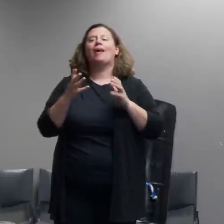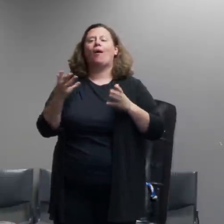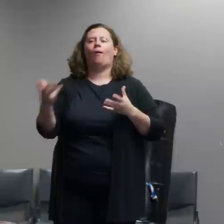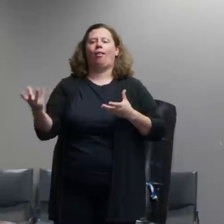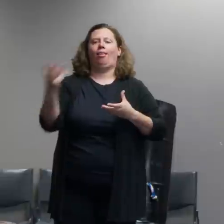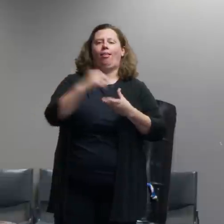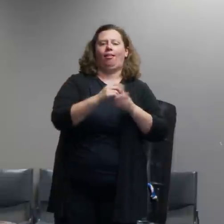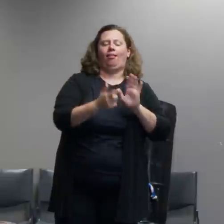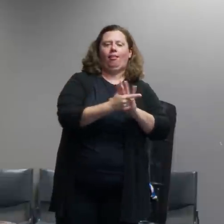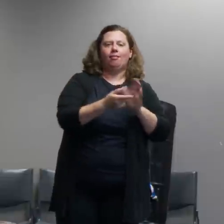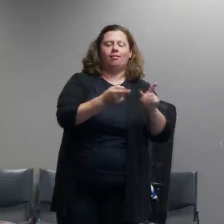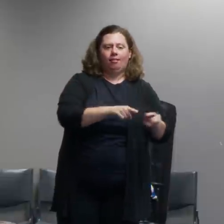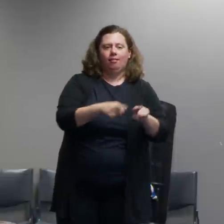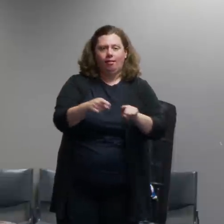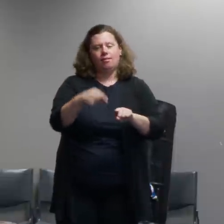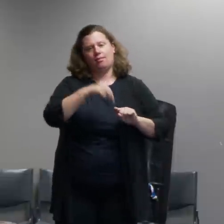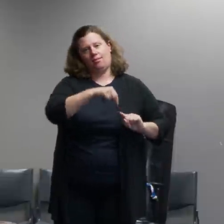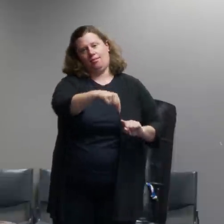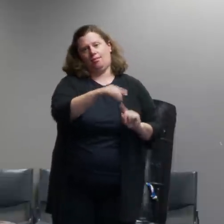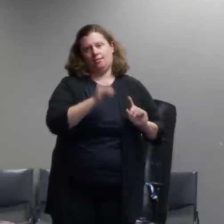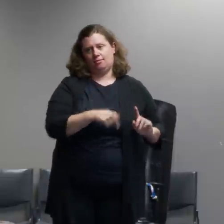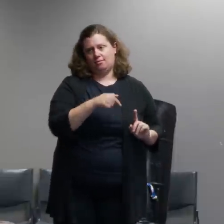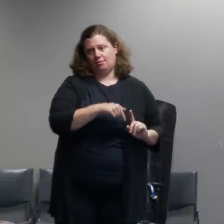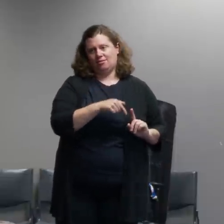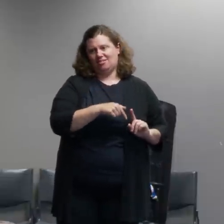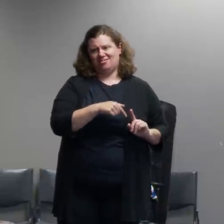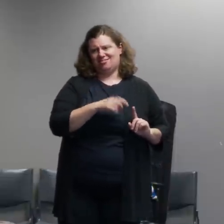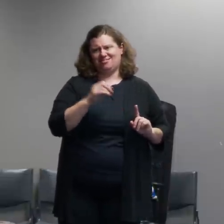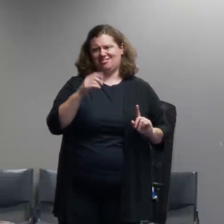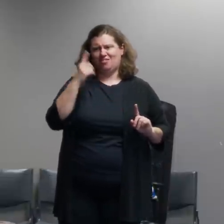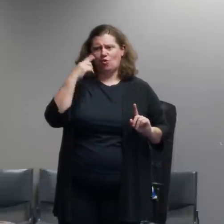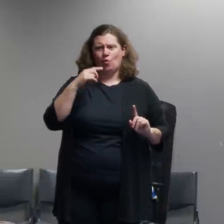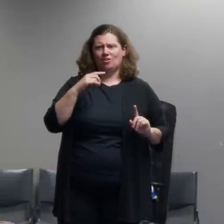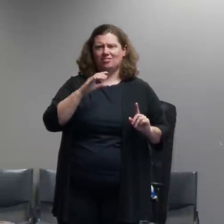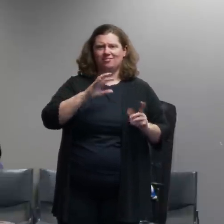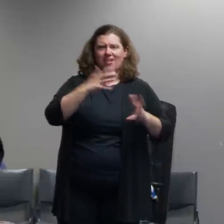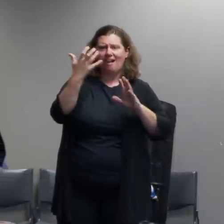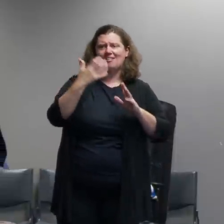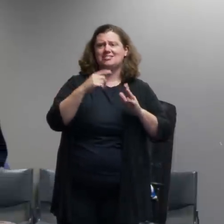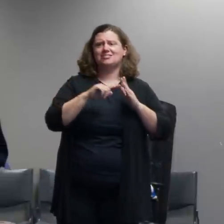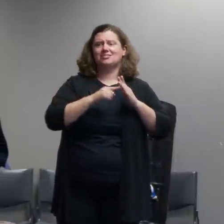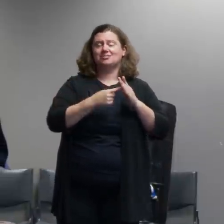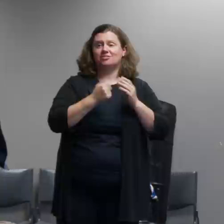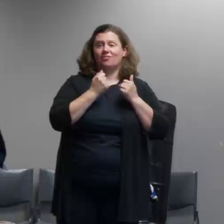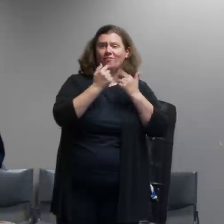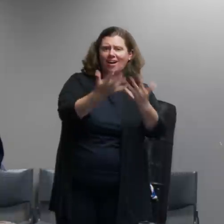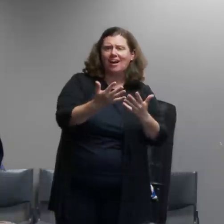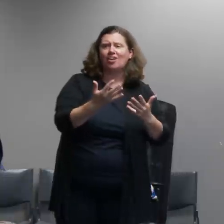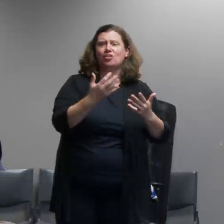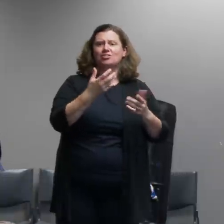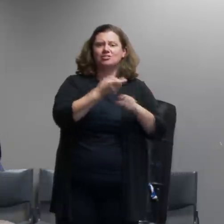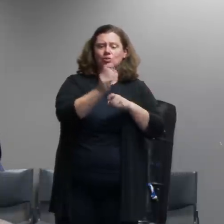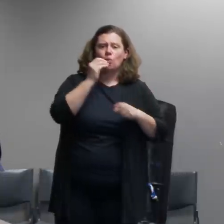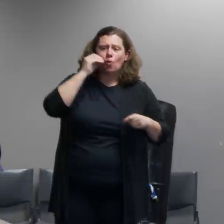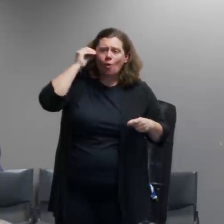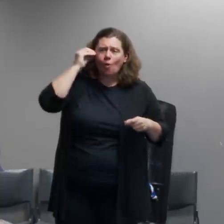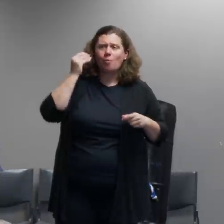you know we have a risk of fire in a neighborhood or we have a risk of getting an officer seriously injured or killed or a